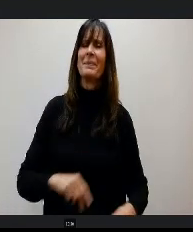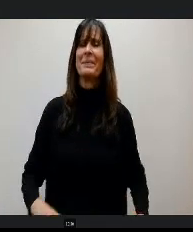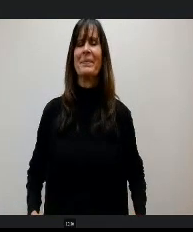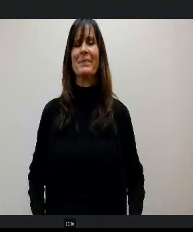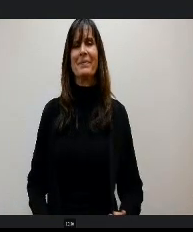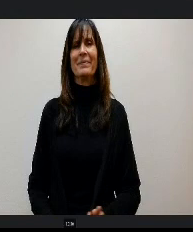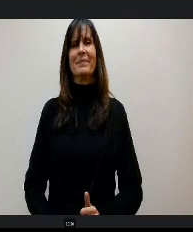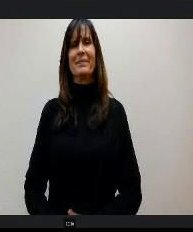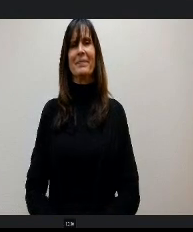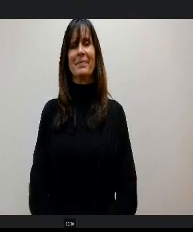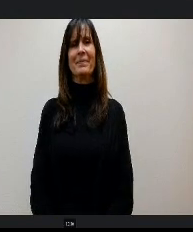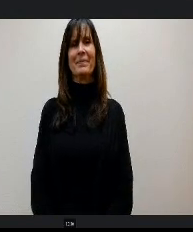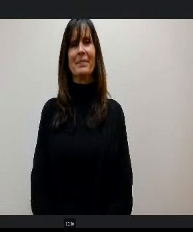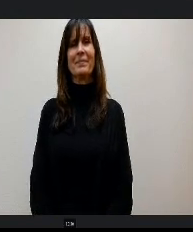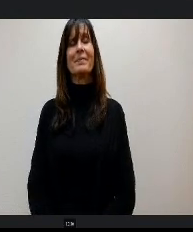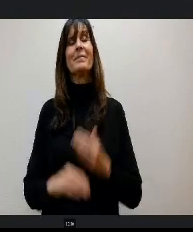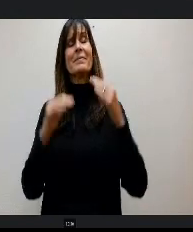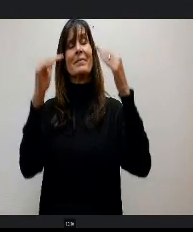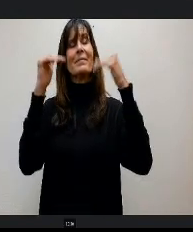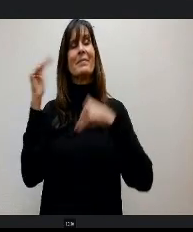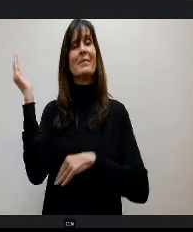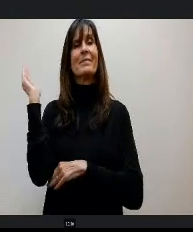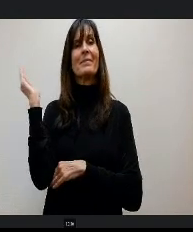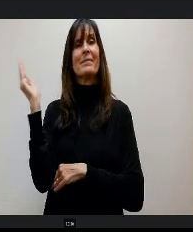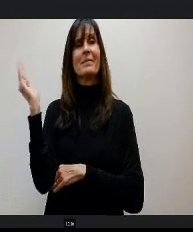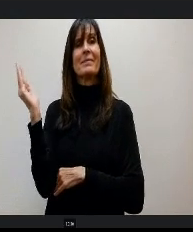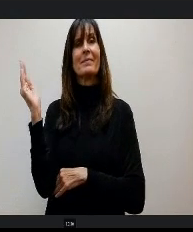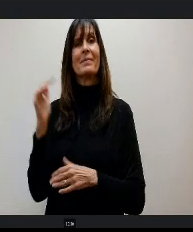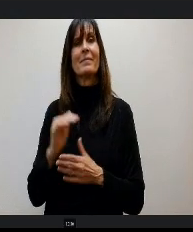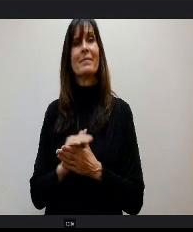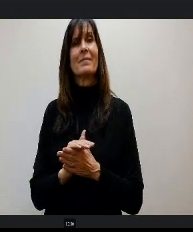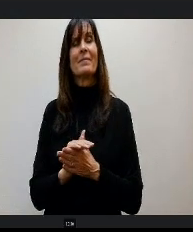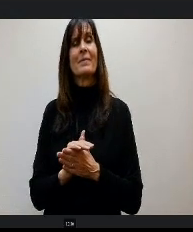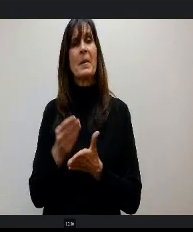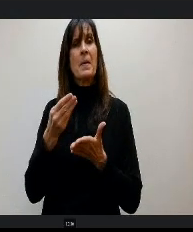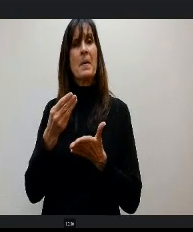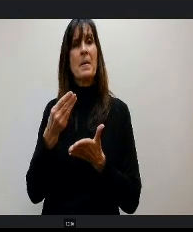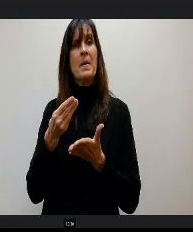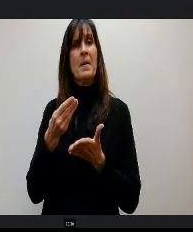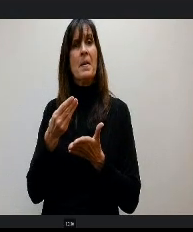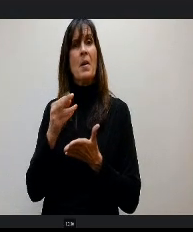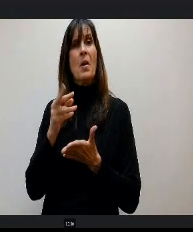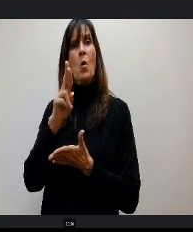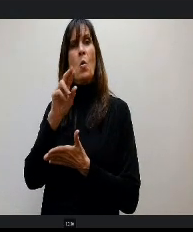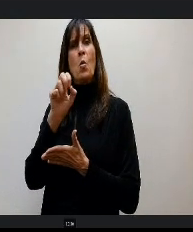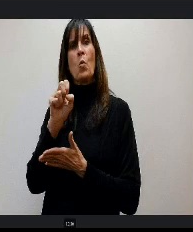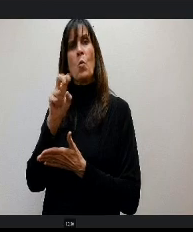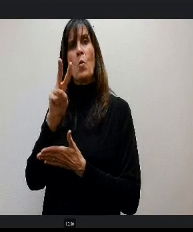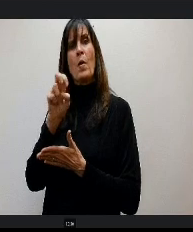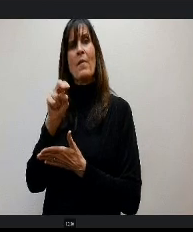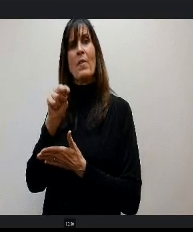Our next presentation is the preliminary revenue assumptions for fiscal year 2024 through 20